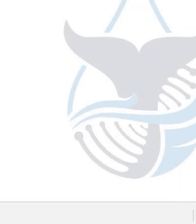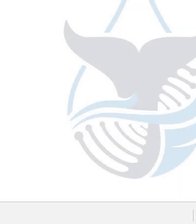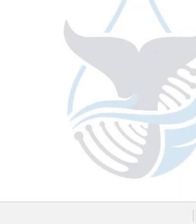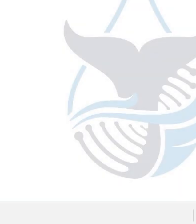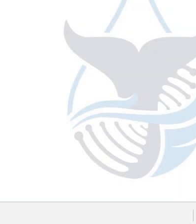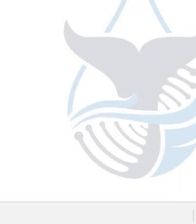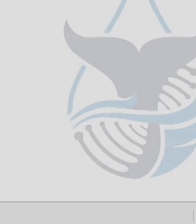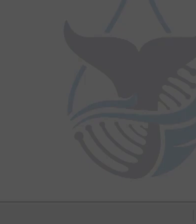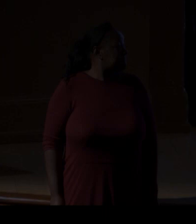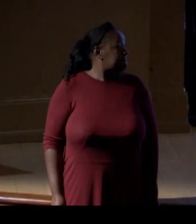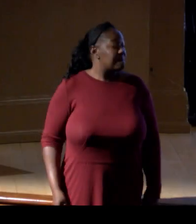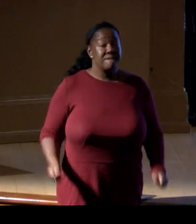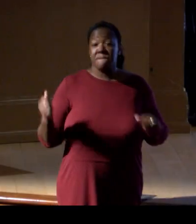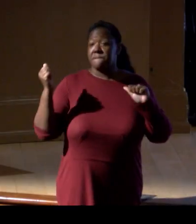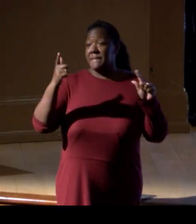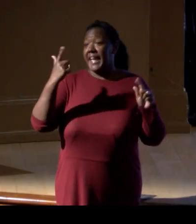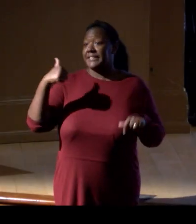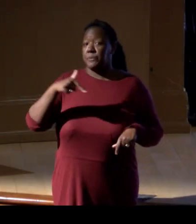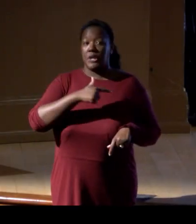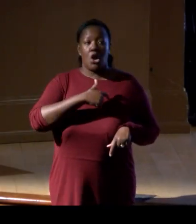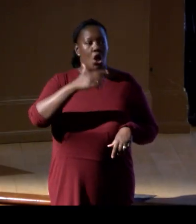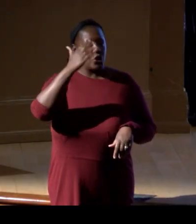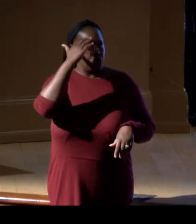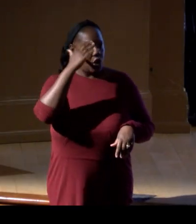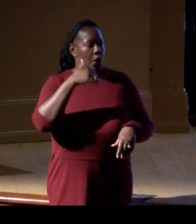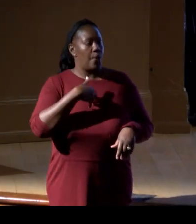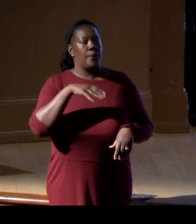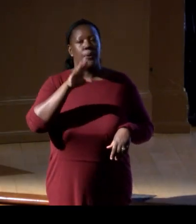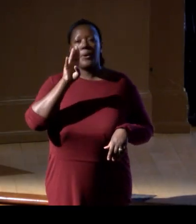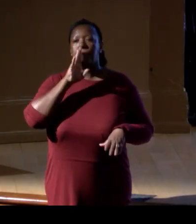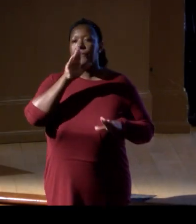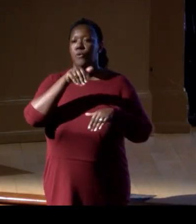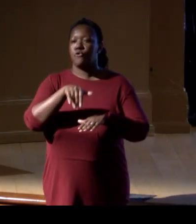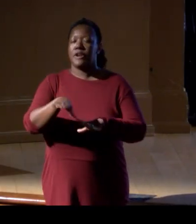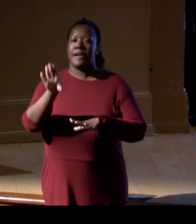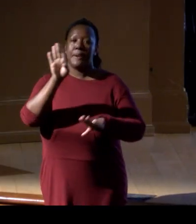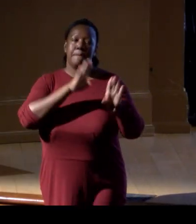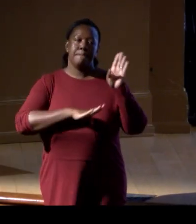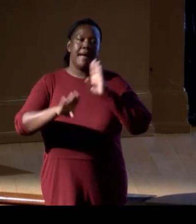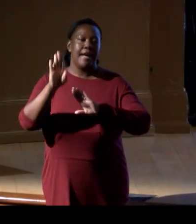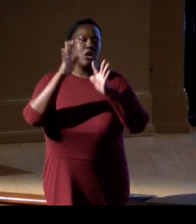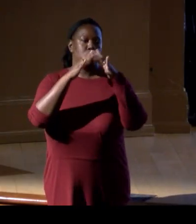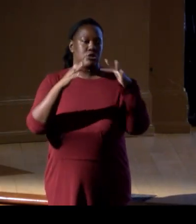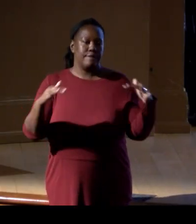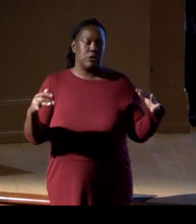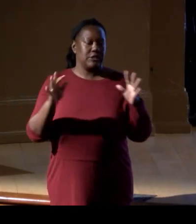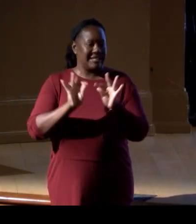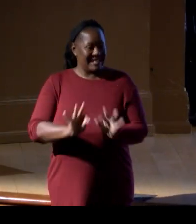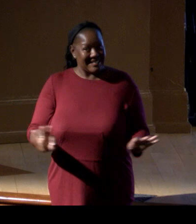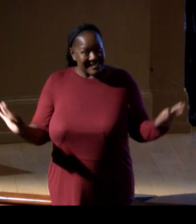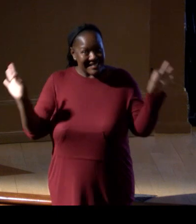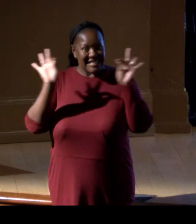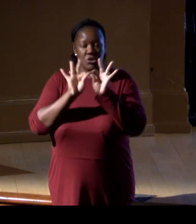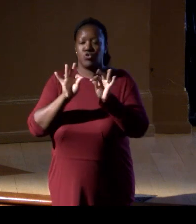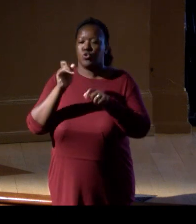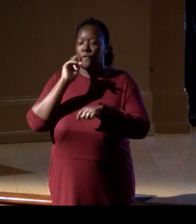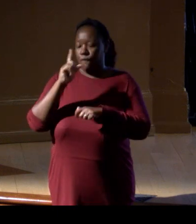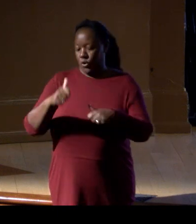As we all know, marine biodiversity is central to life on this planet and its in dire trouble.